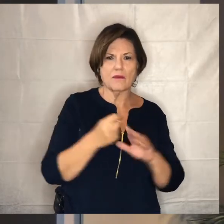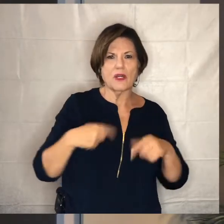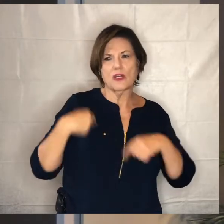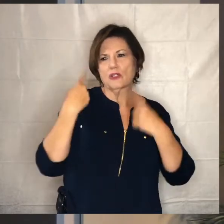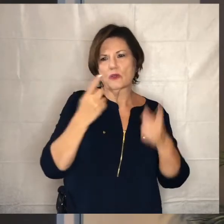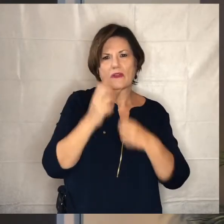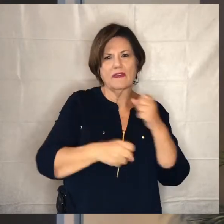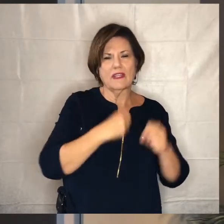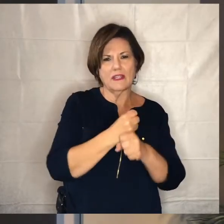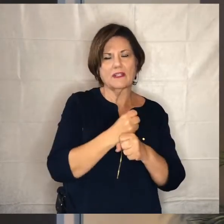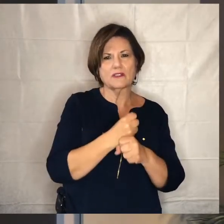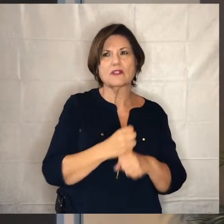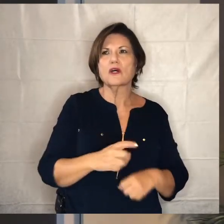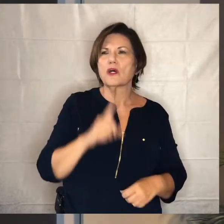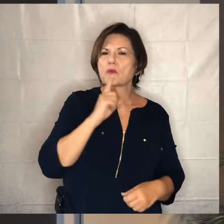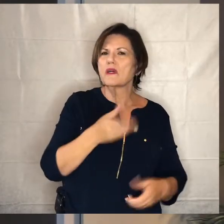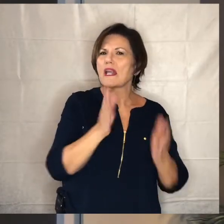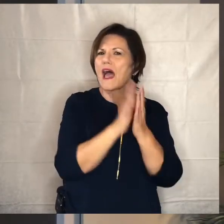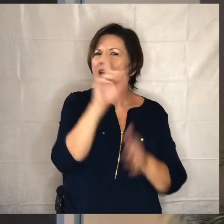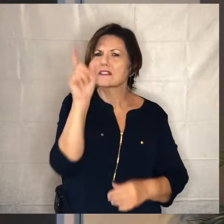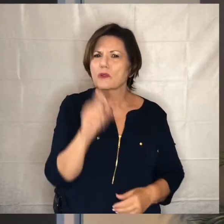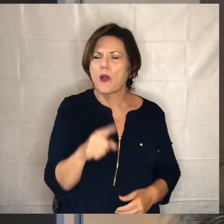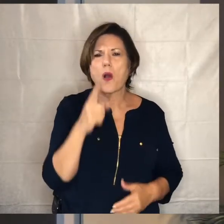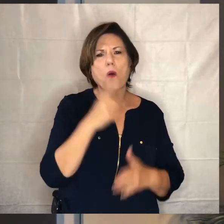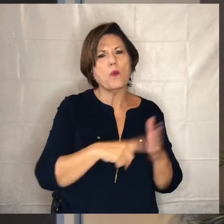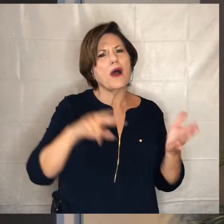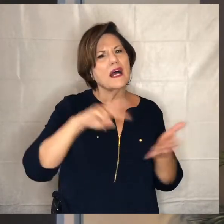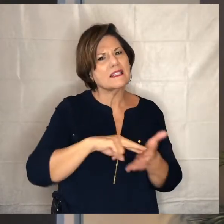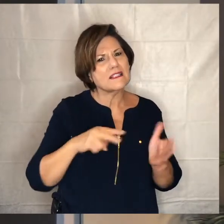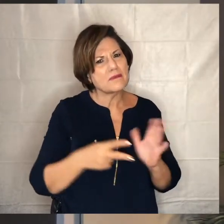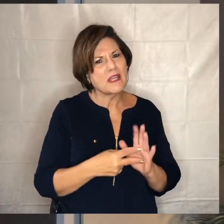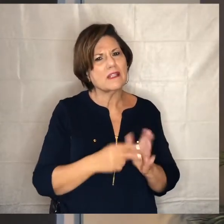worked out to really ask the question what does it mean to be a good steward